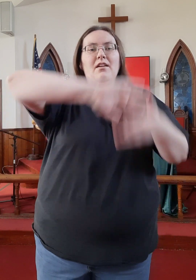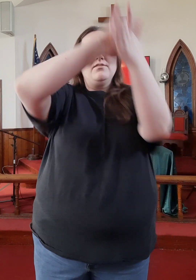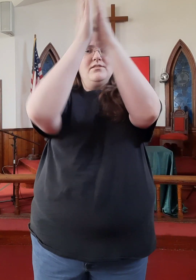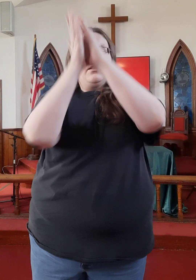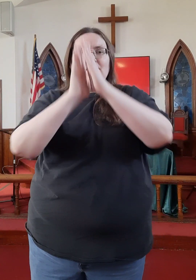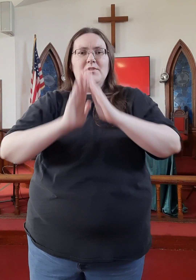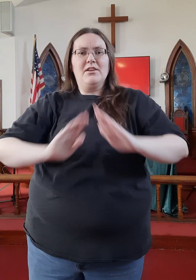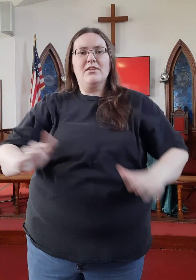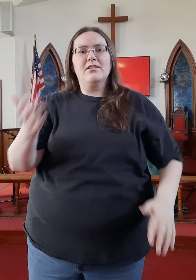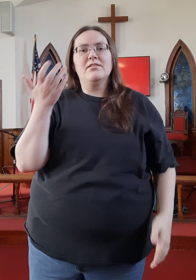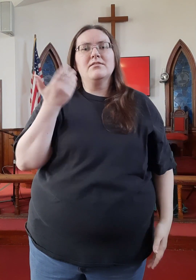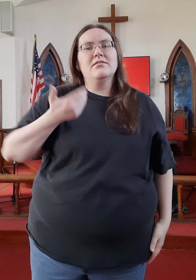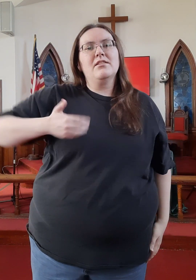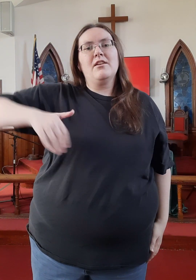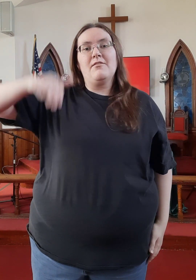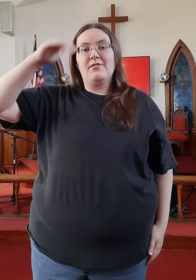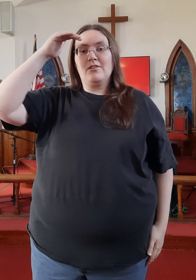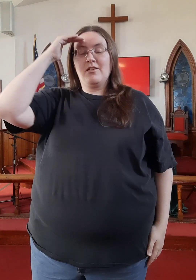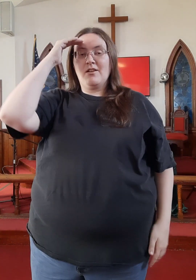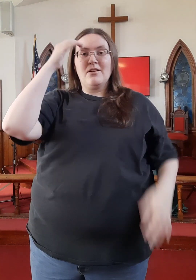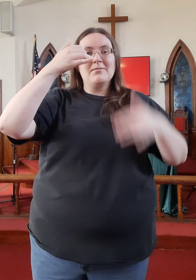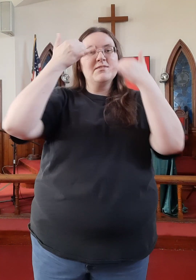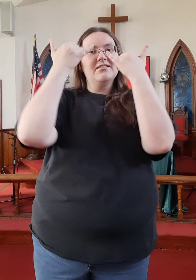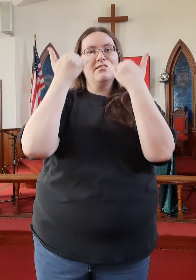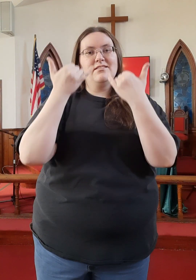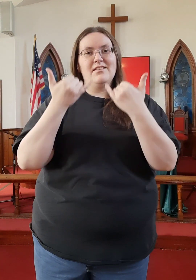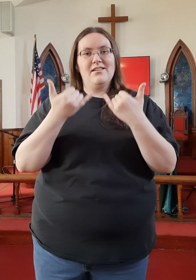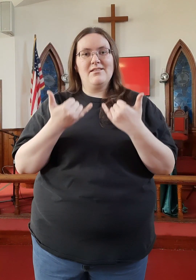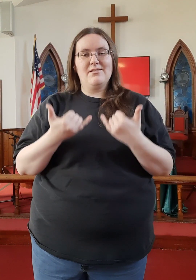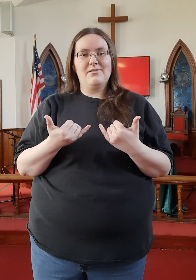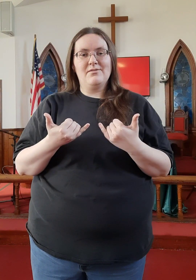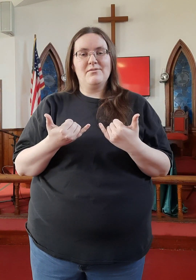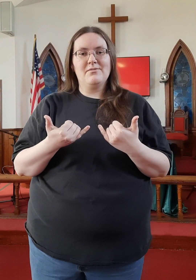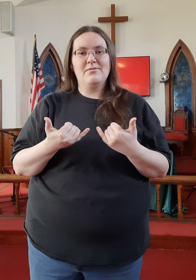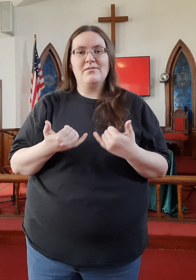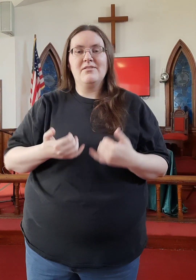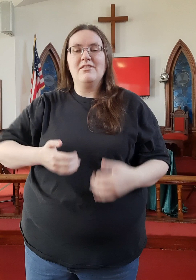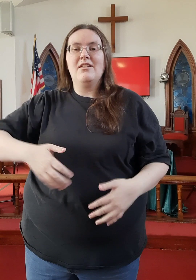There's a peace I've come to know